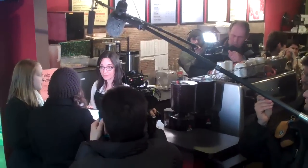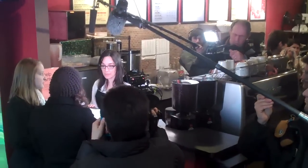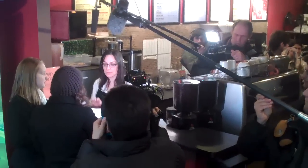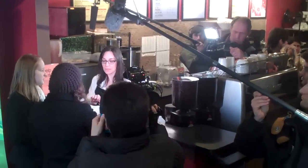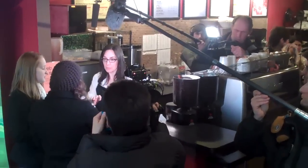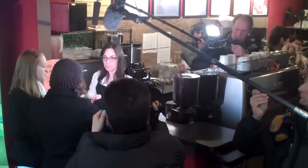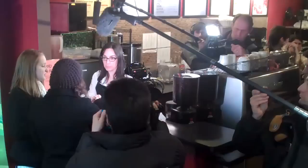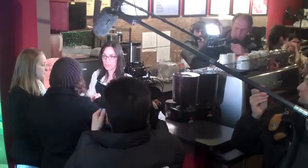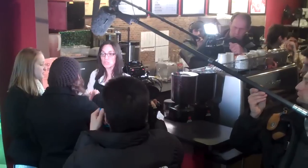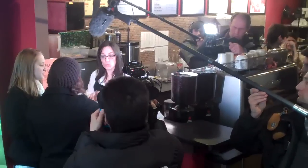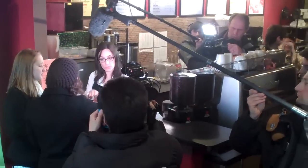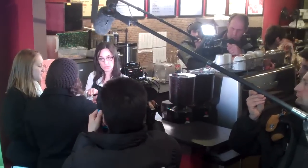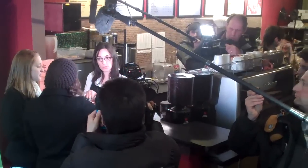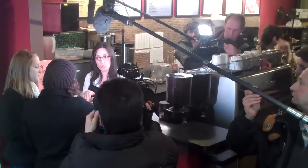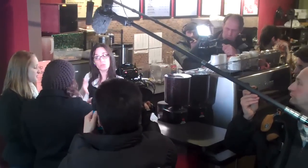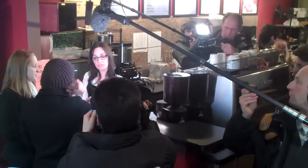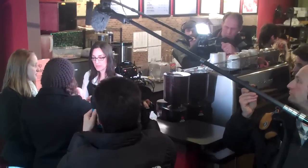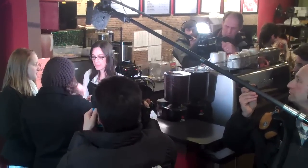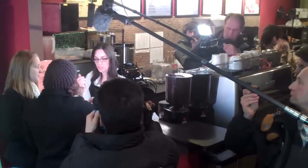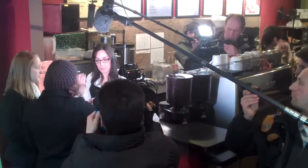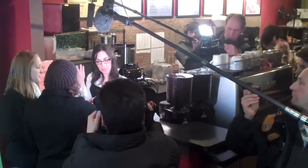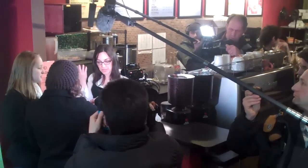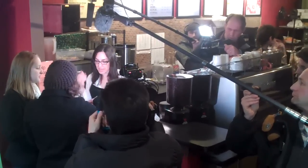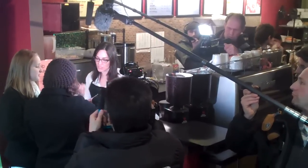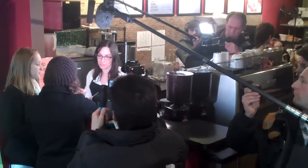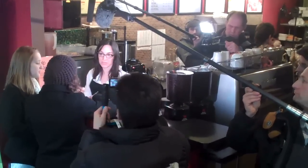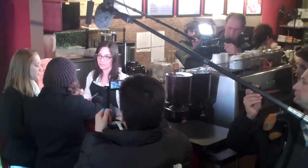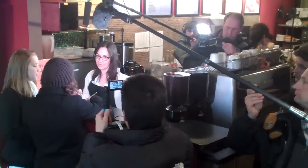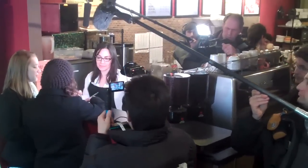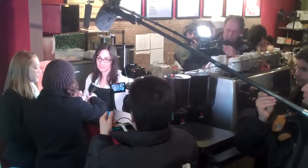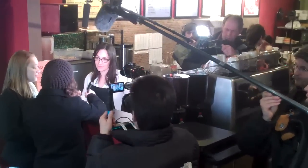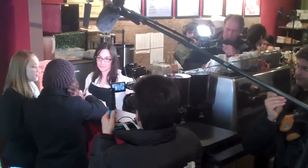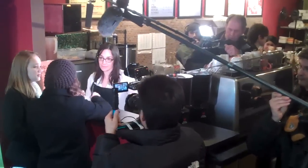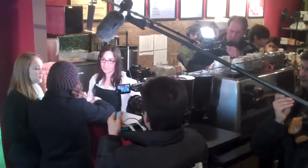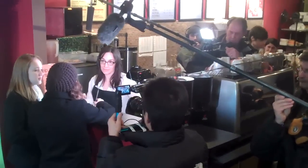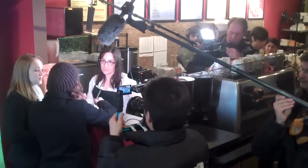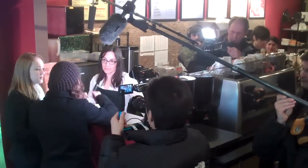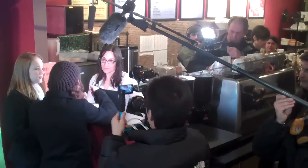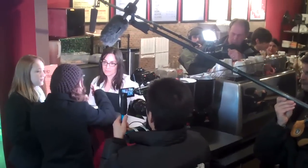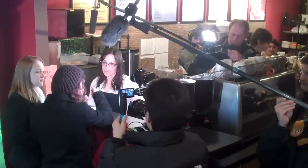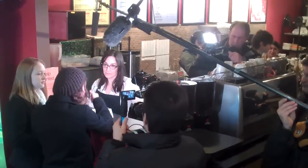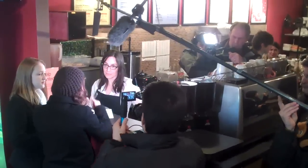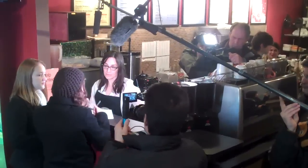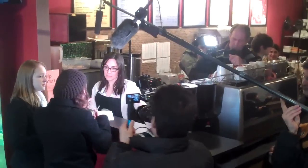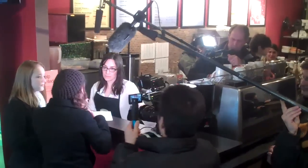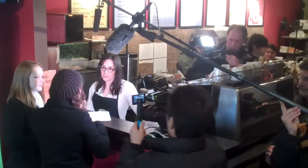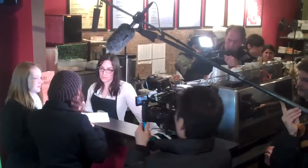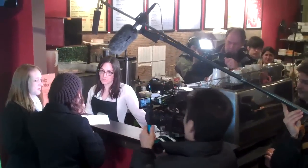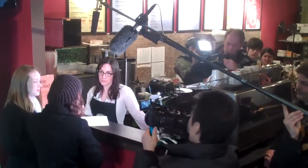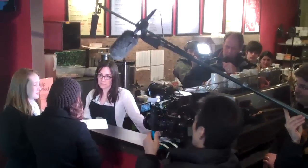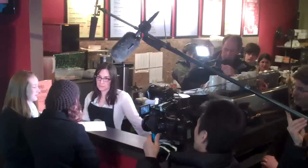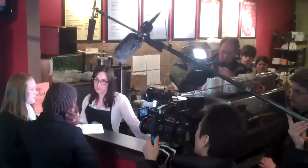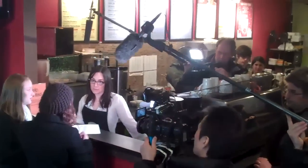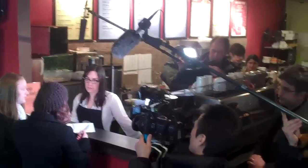All I can do is say I'm sorry. You can fill out the job application. But...